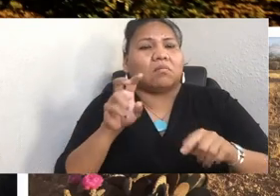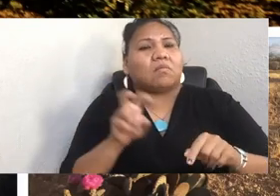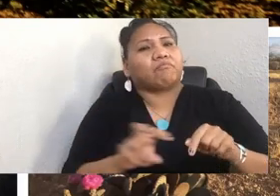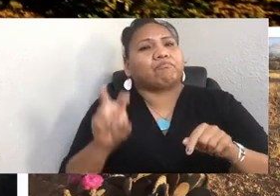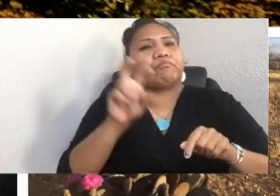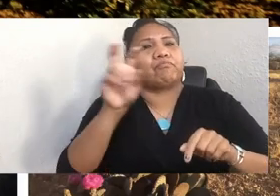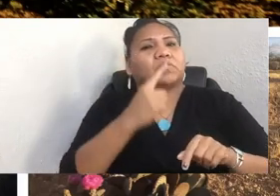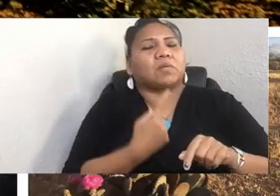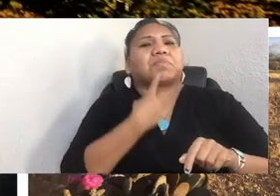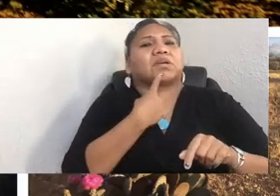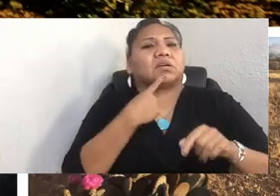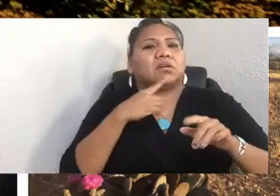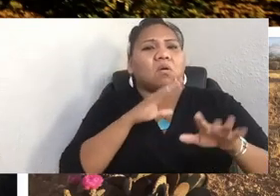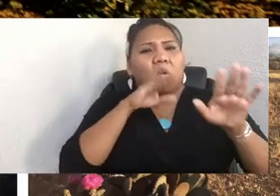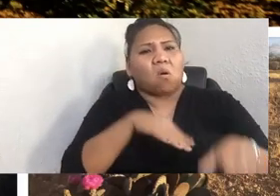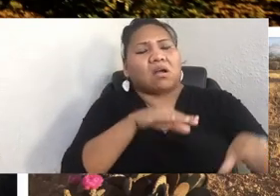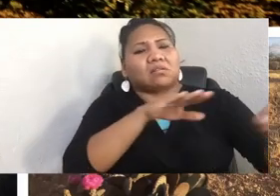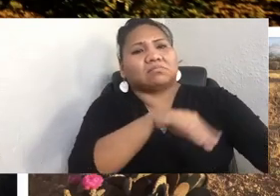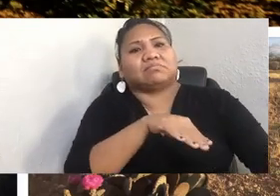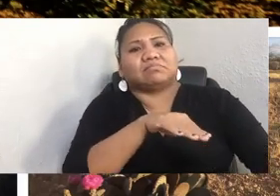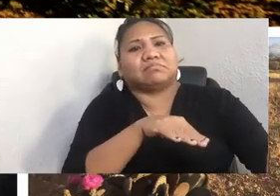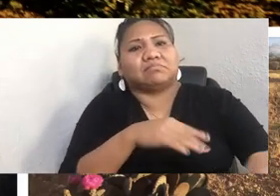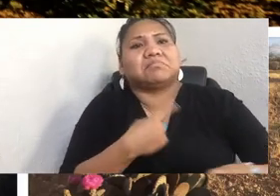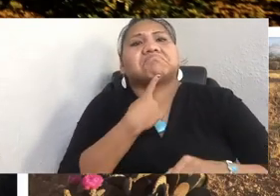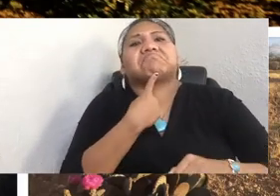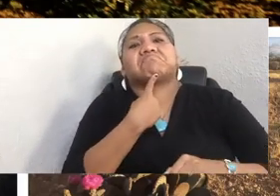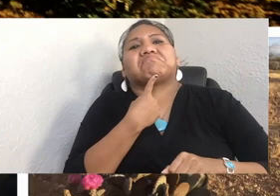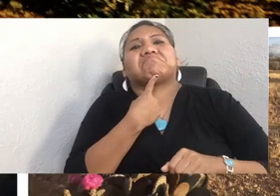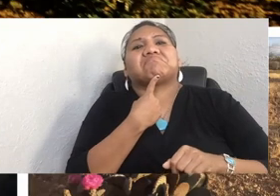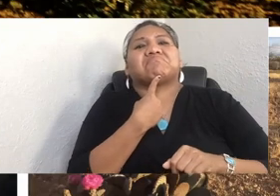overcome with homesickness. But it was quite the opposite.